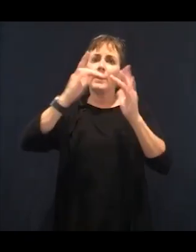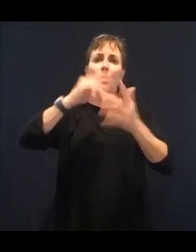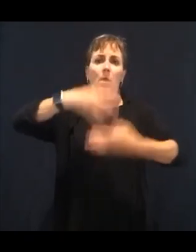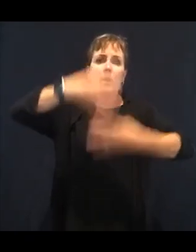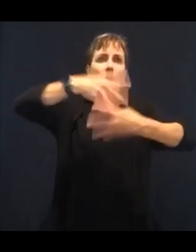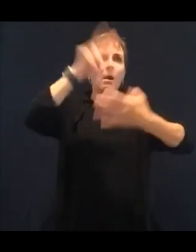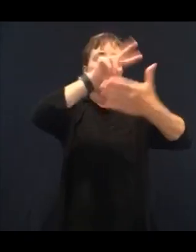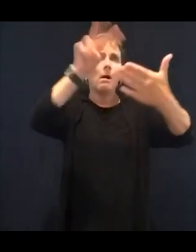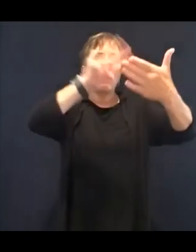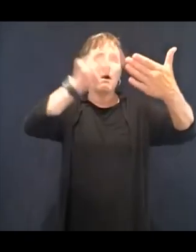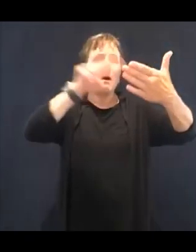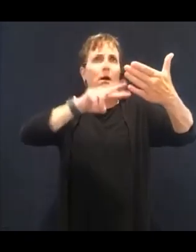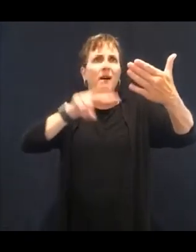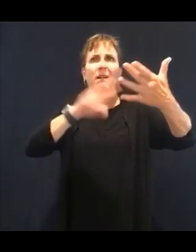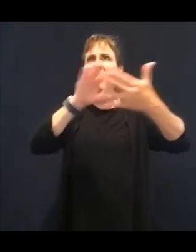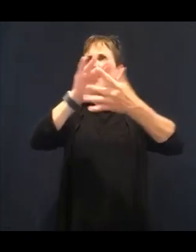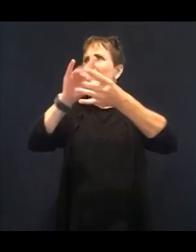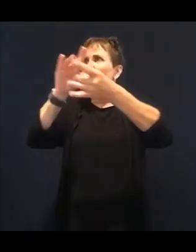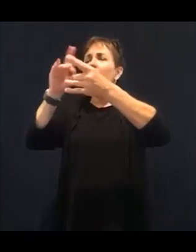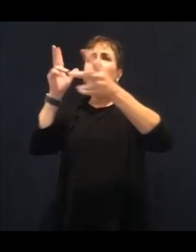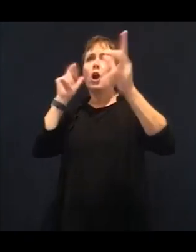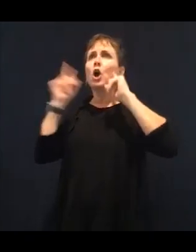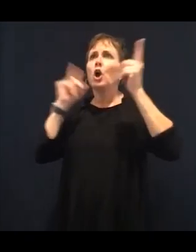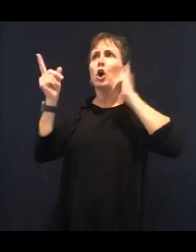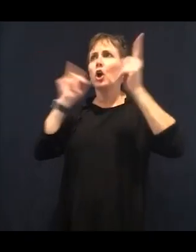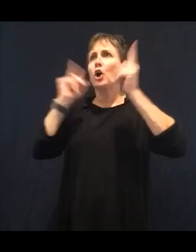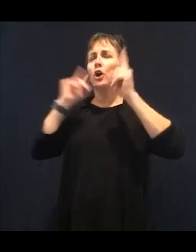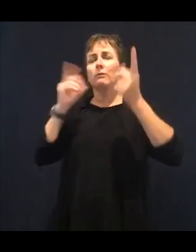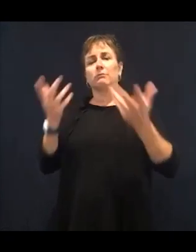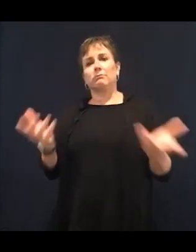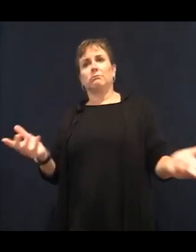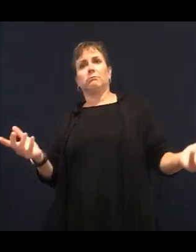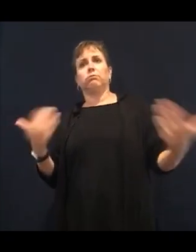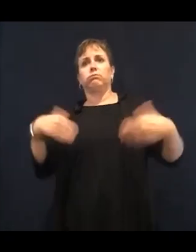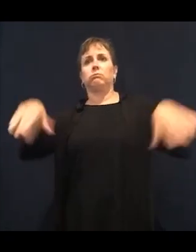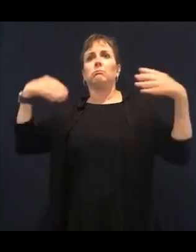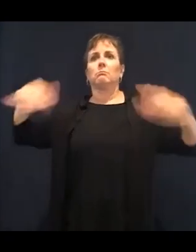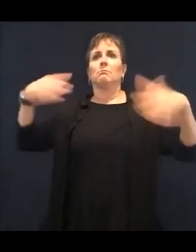are trying to make profit. Know research, Care enough